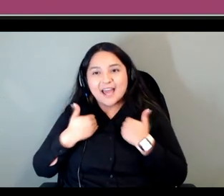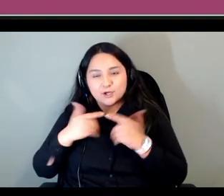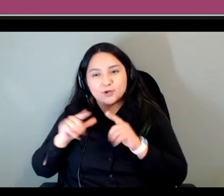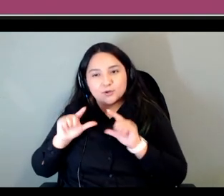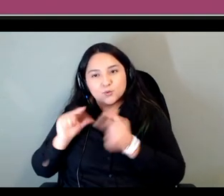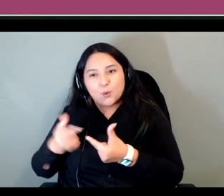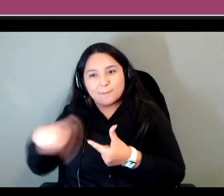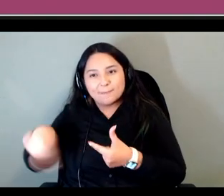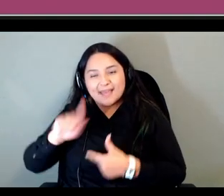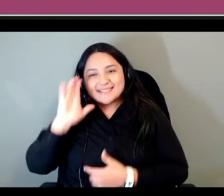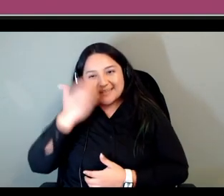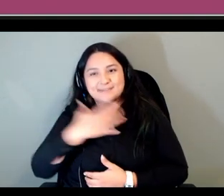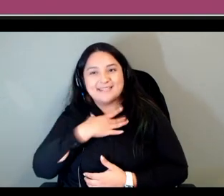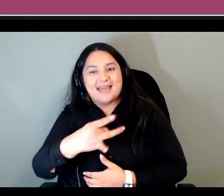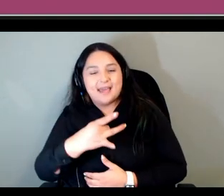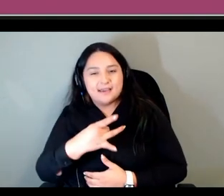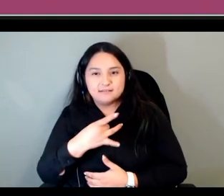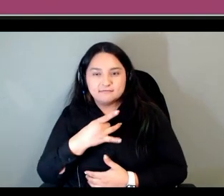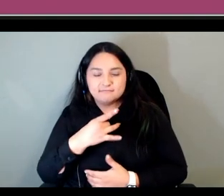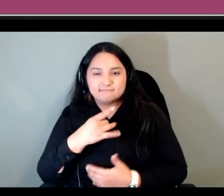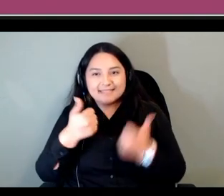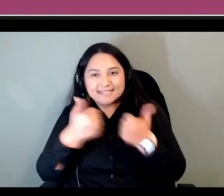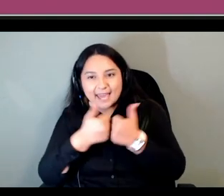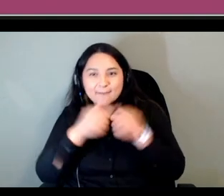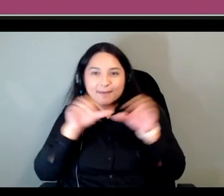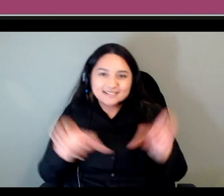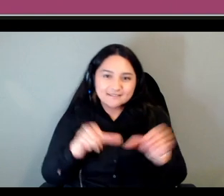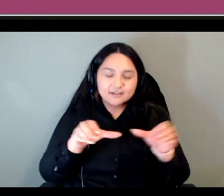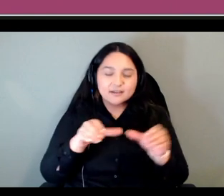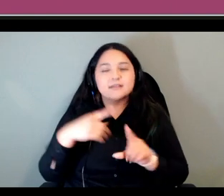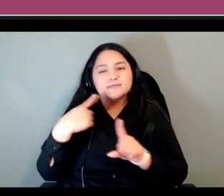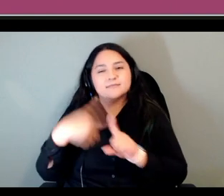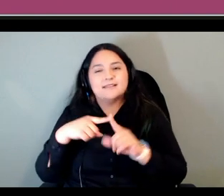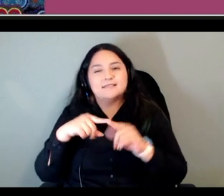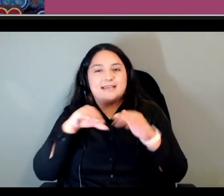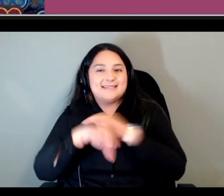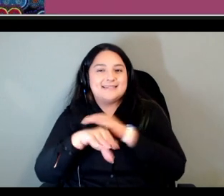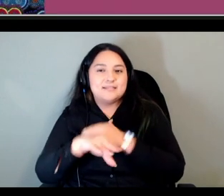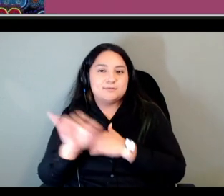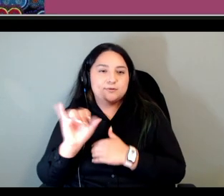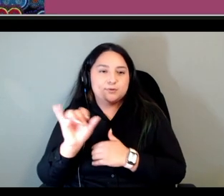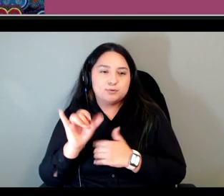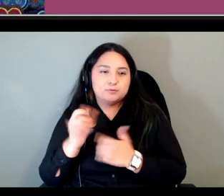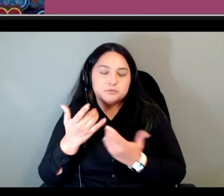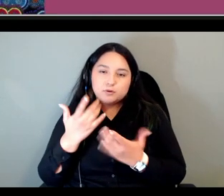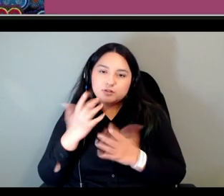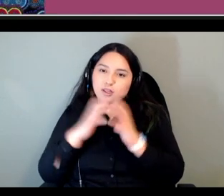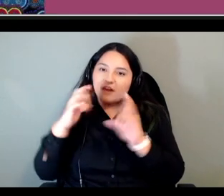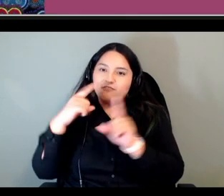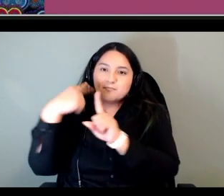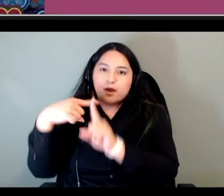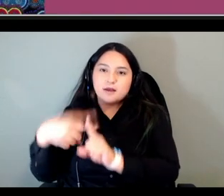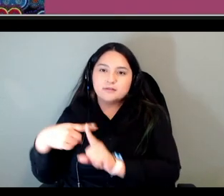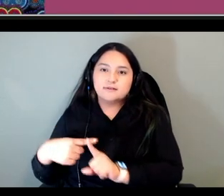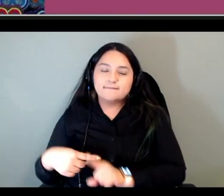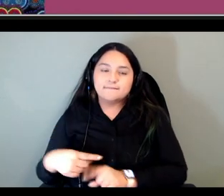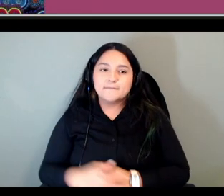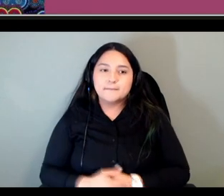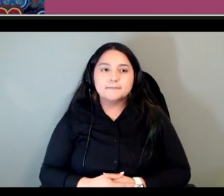gamified and again very accessible so there's some positive thoughts there so some future